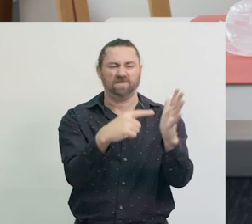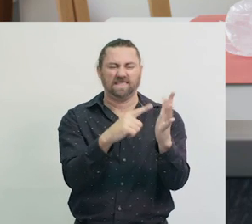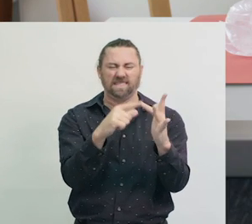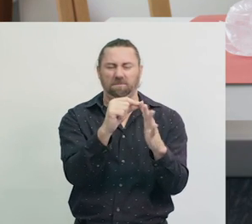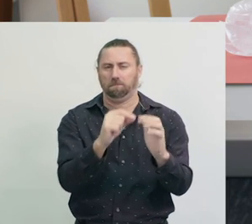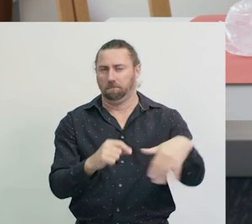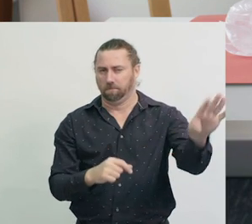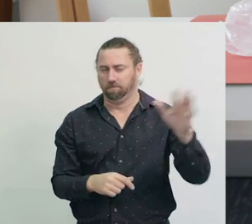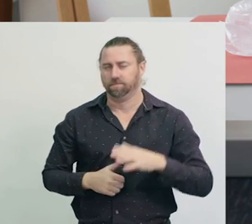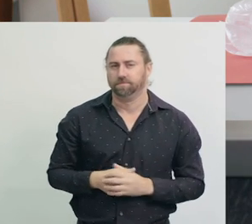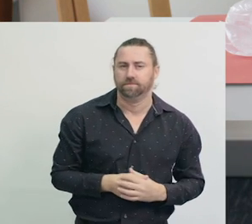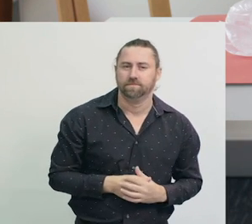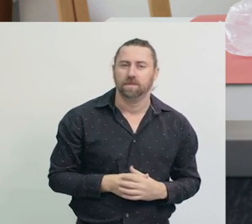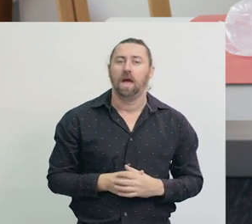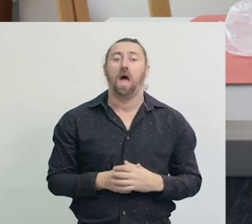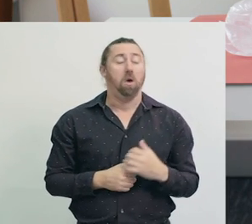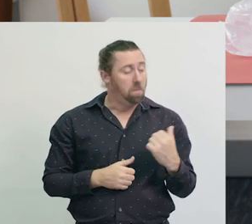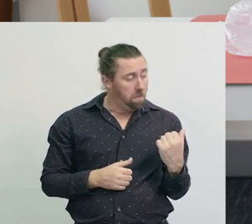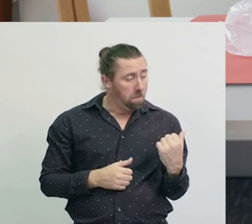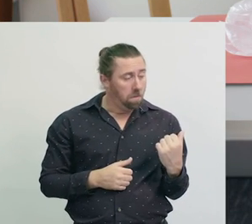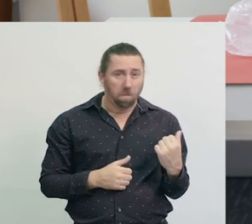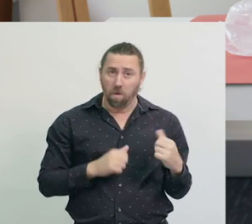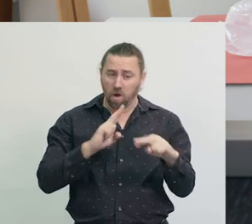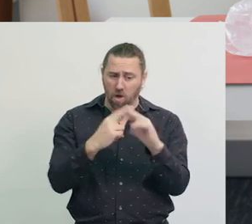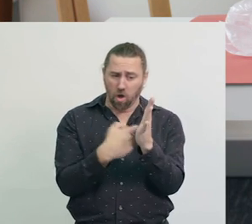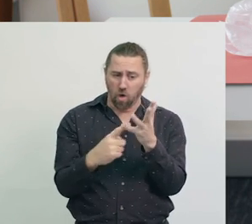Finally, here’s my bag of fruit and veg scraps.